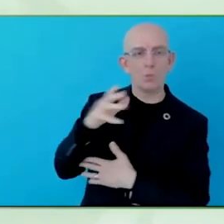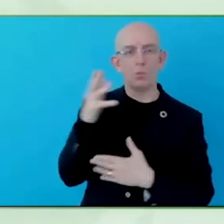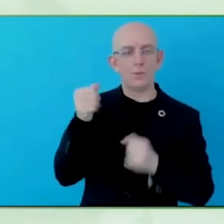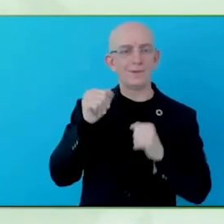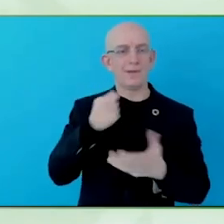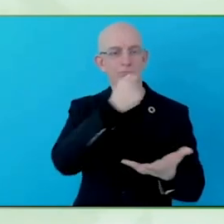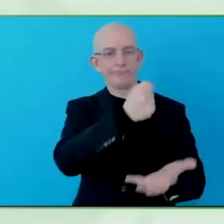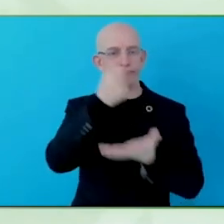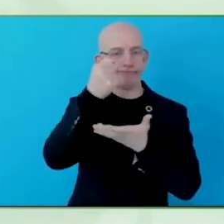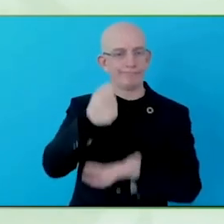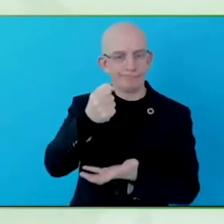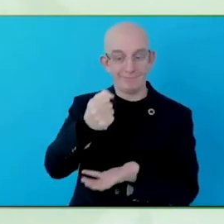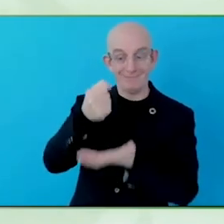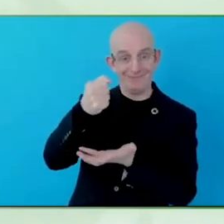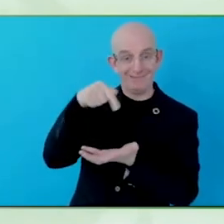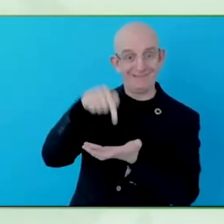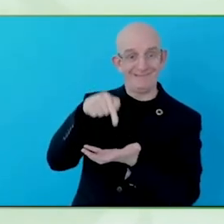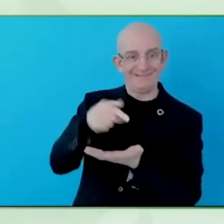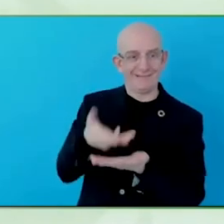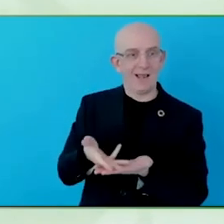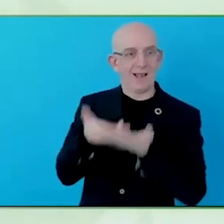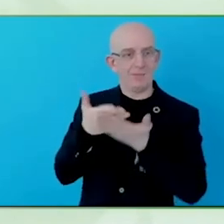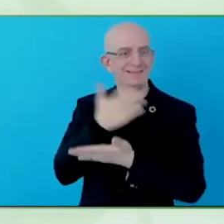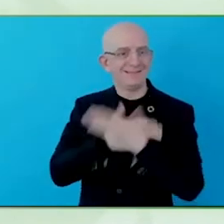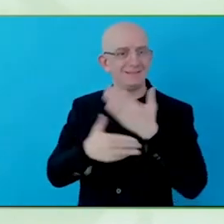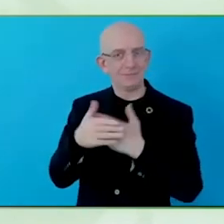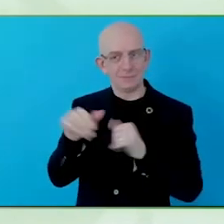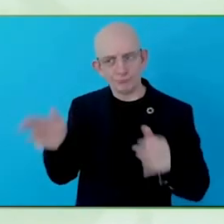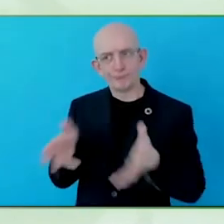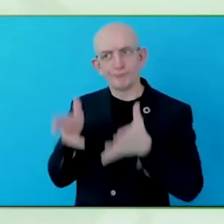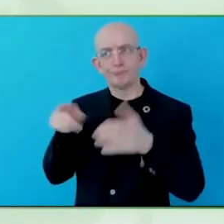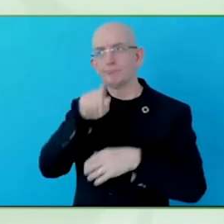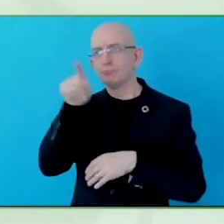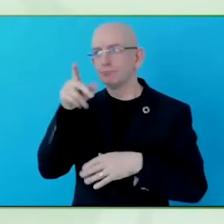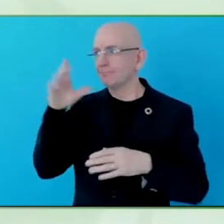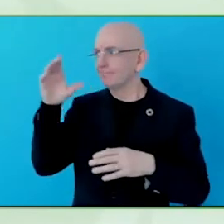experience of the reality of working in SIA business, so we see